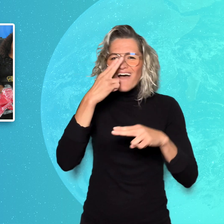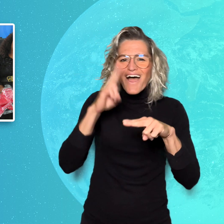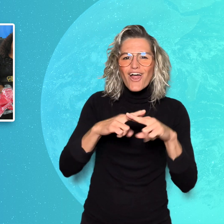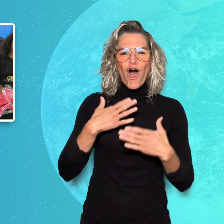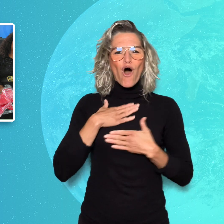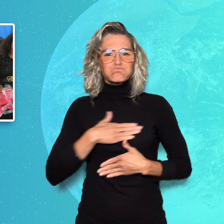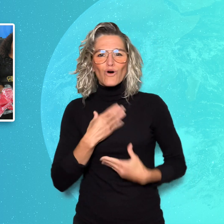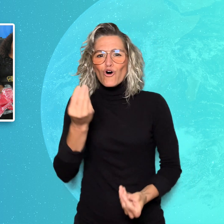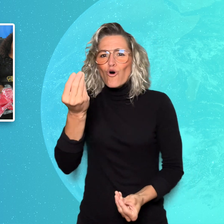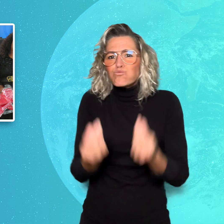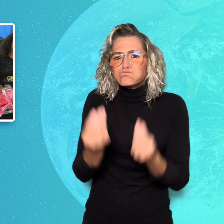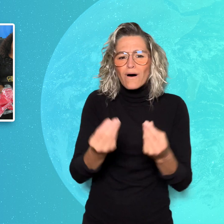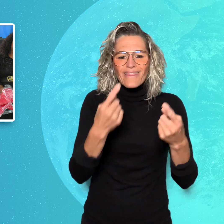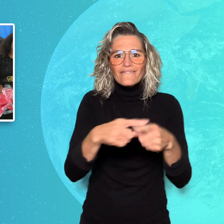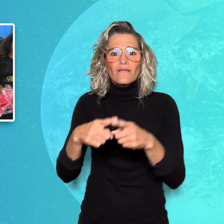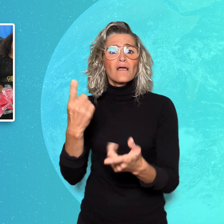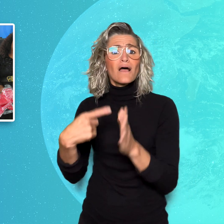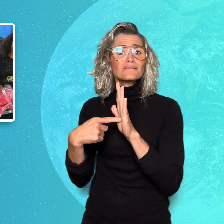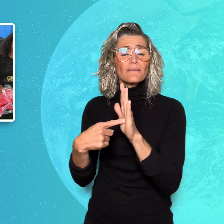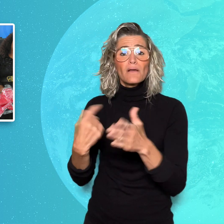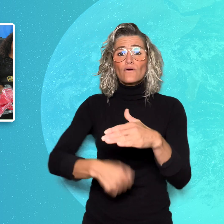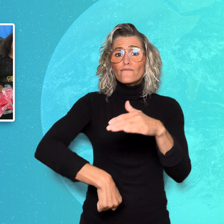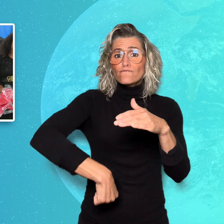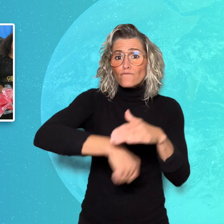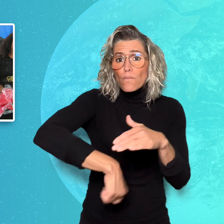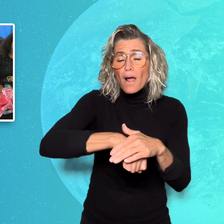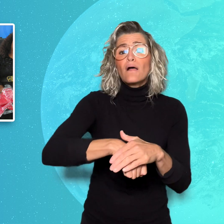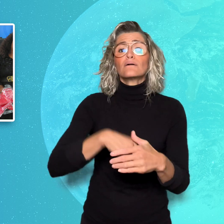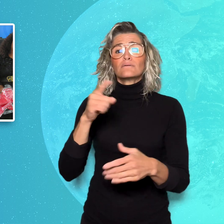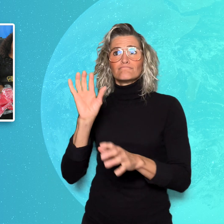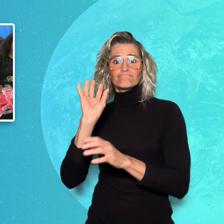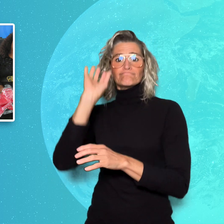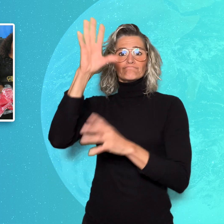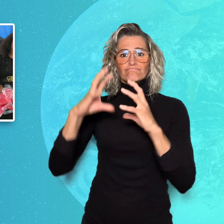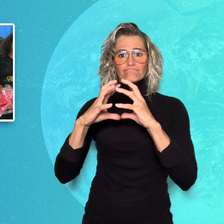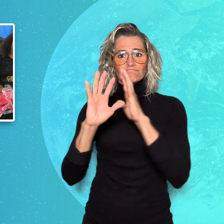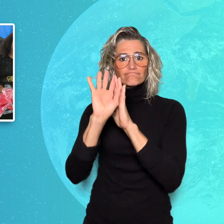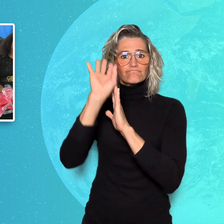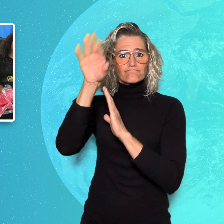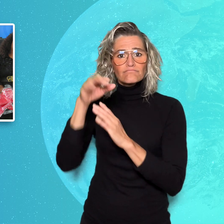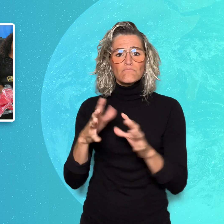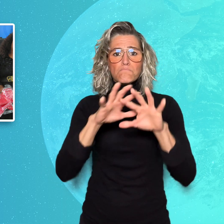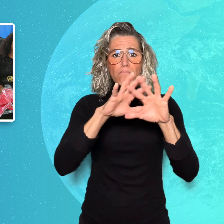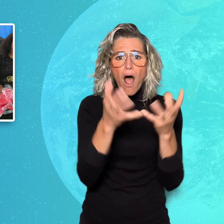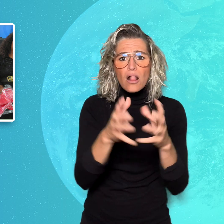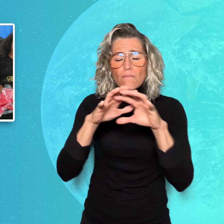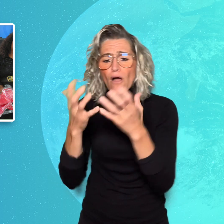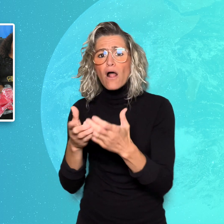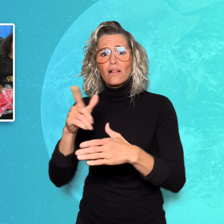like soccer and netball balls, table tennis,